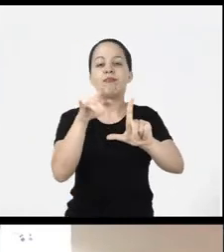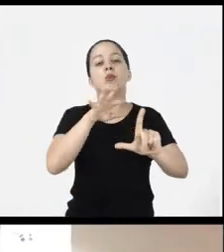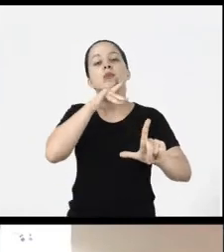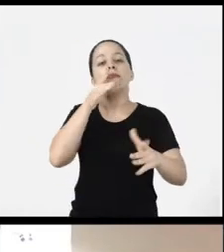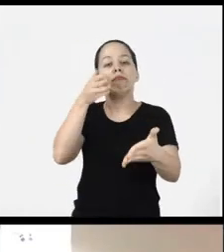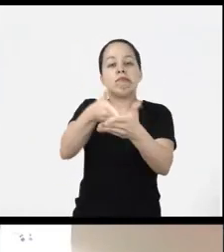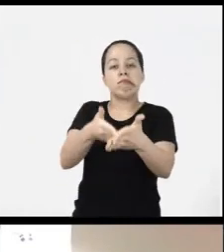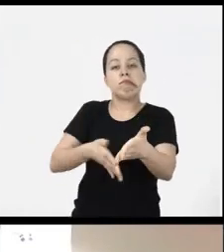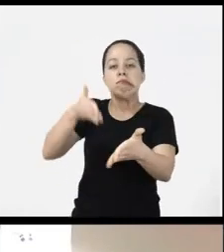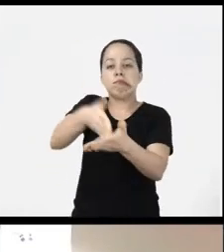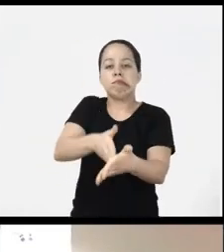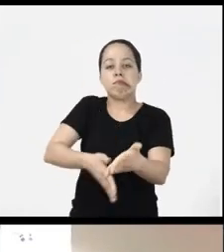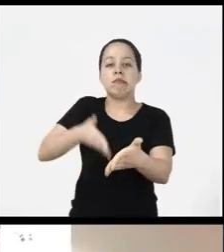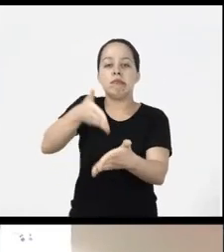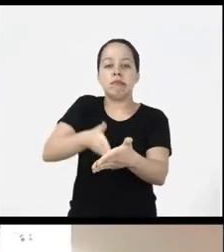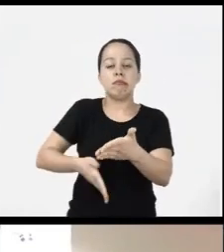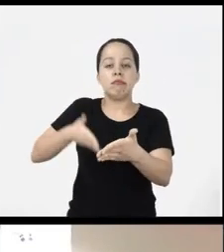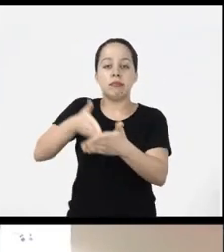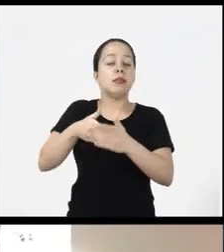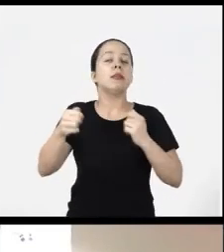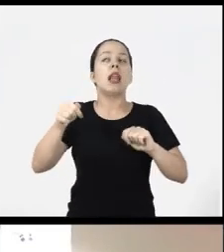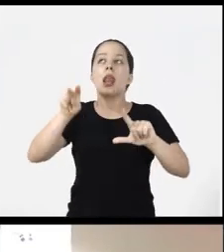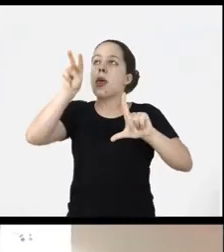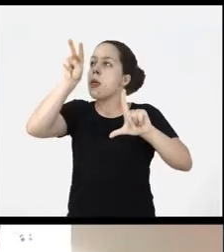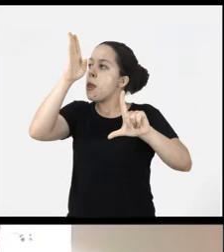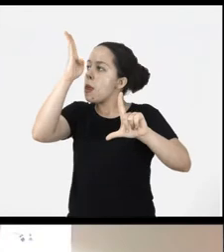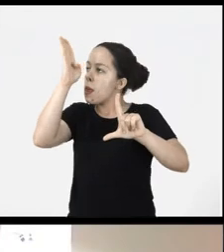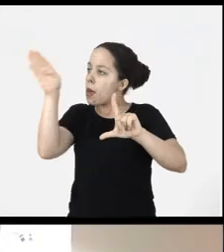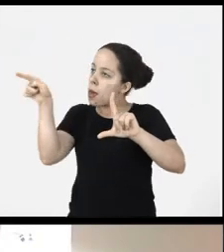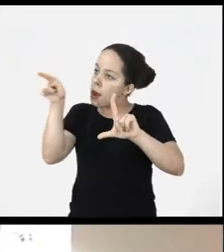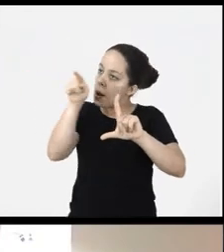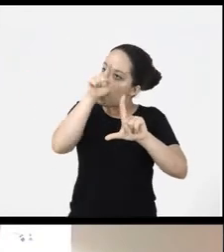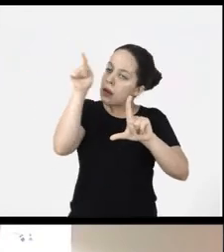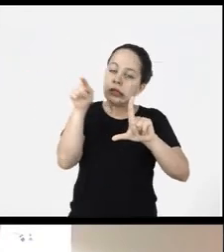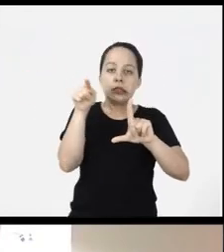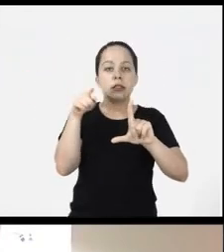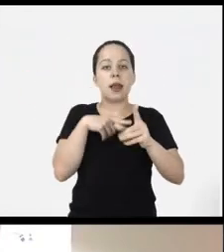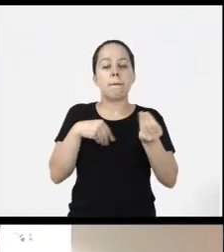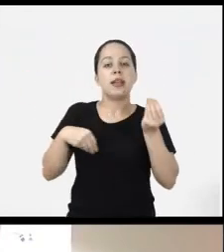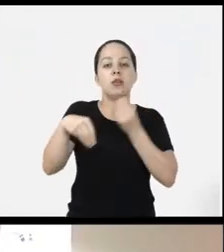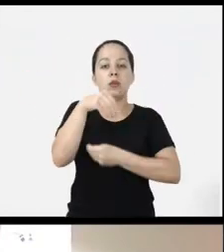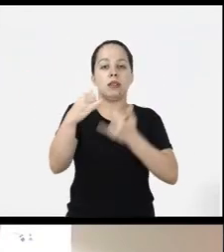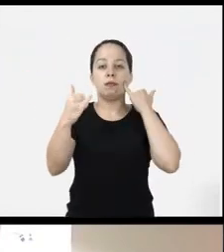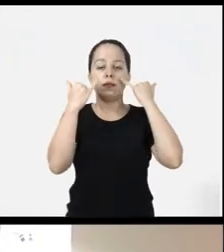will read the information in a linear way and then the information is all mixed up,